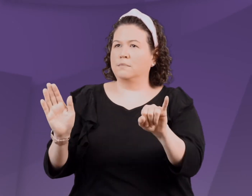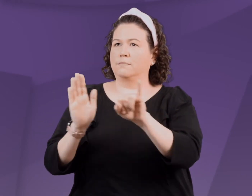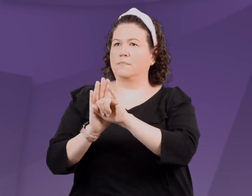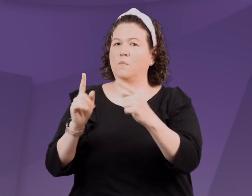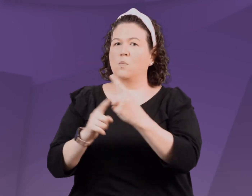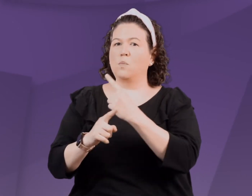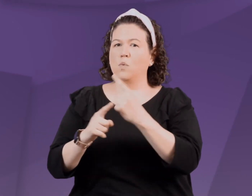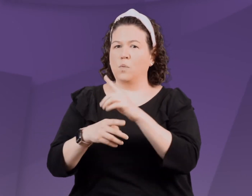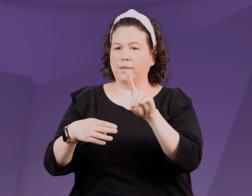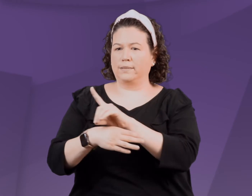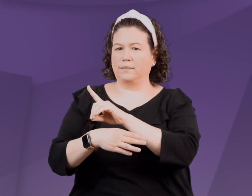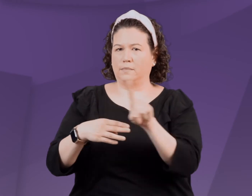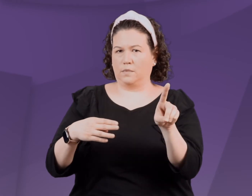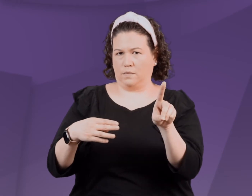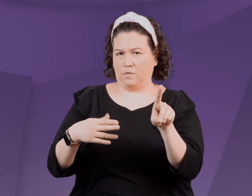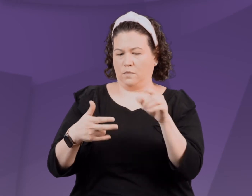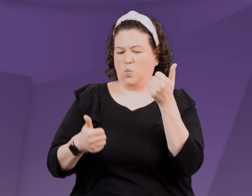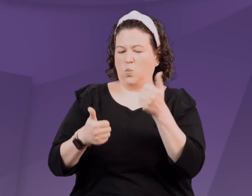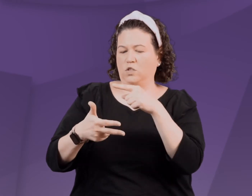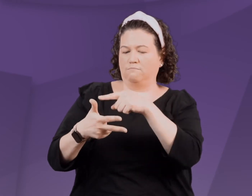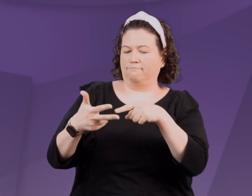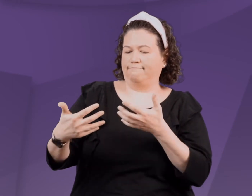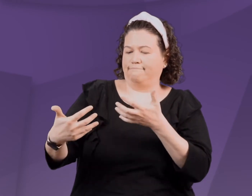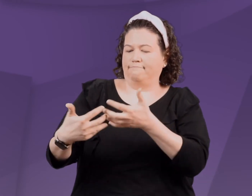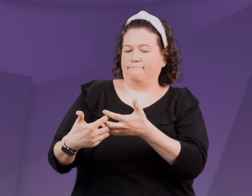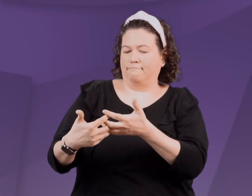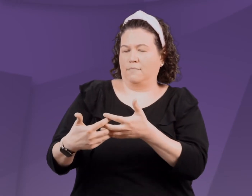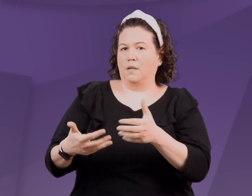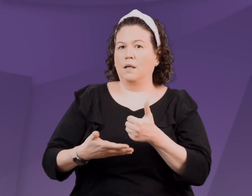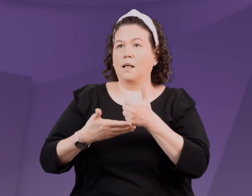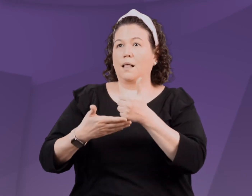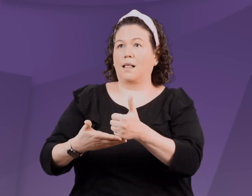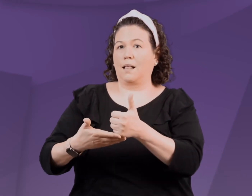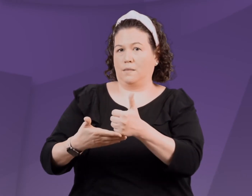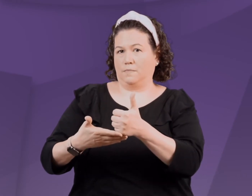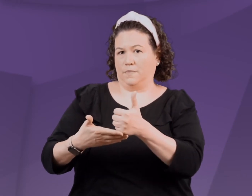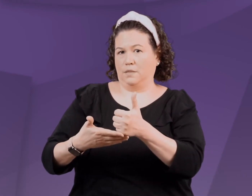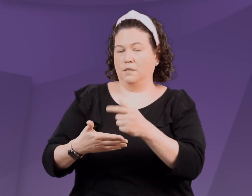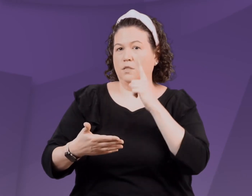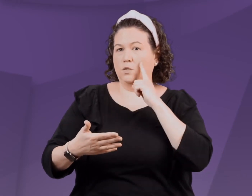Through this positive lens, we are able to identify the appropriate discipline strategy to take.